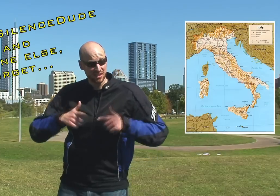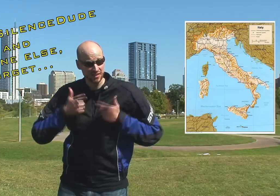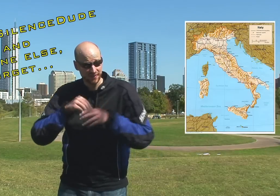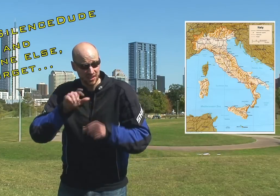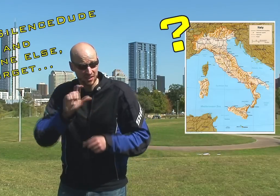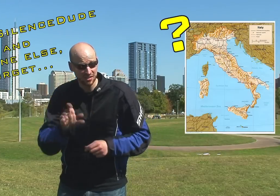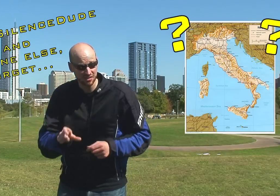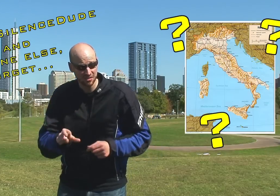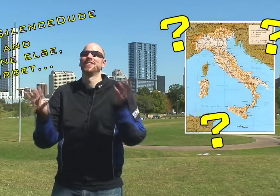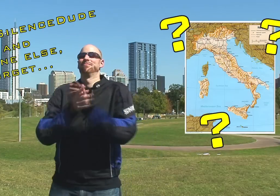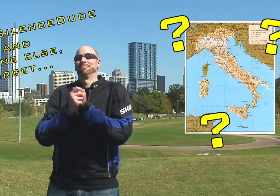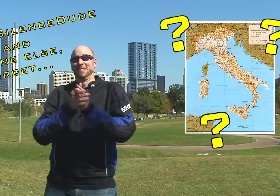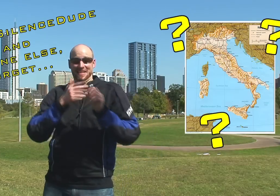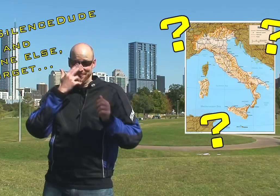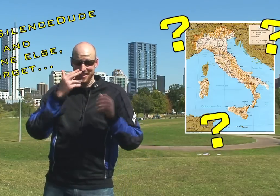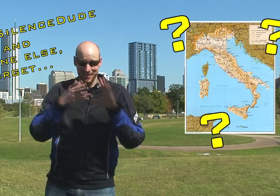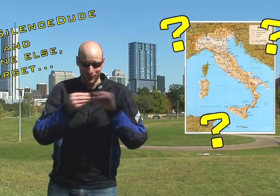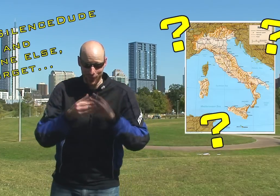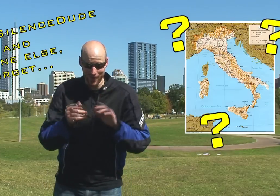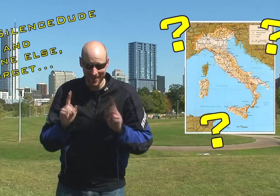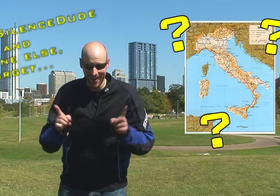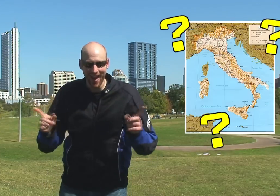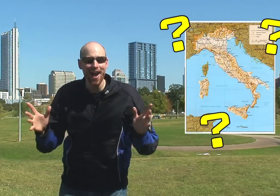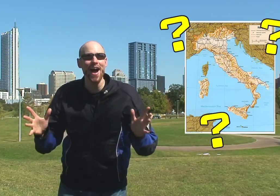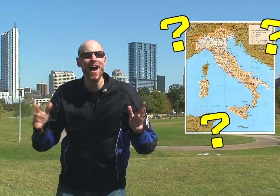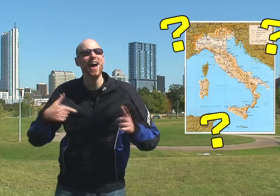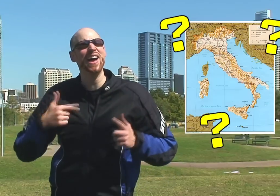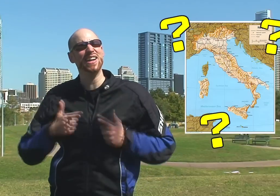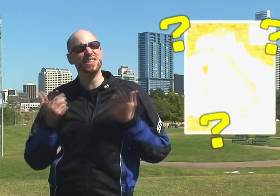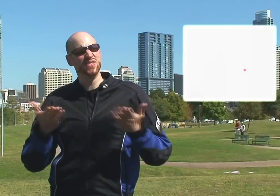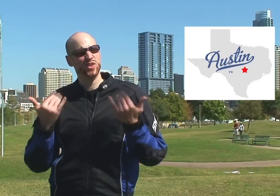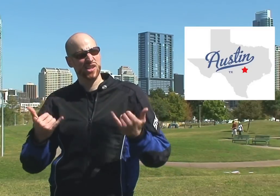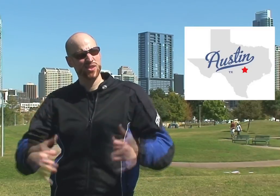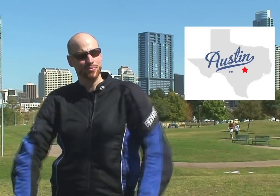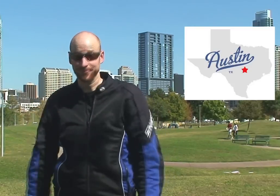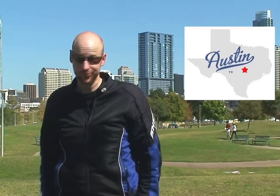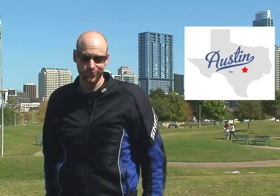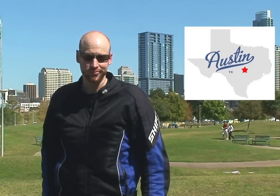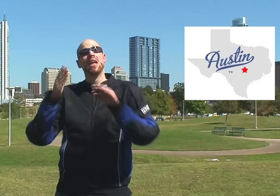in Italy and well [ chuckle ] it's a funny story; I live here now, yeah.